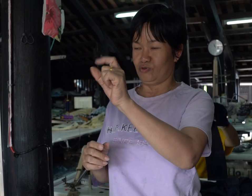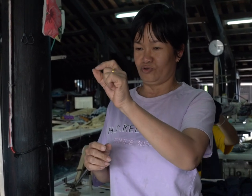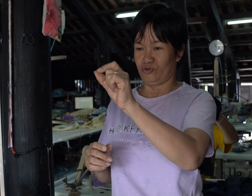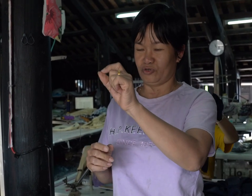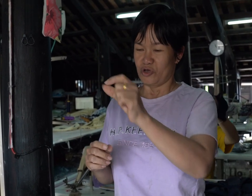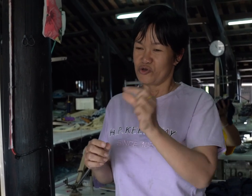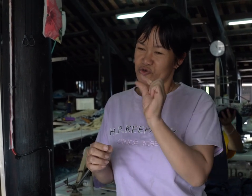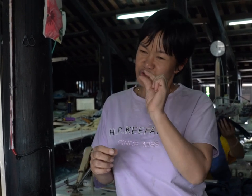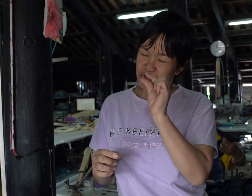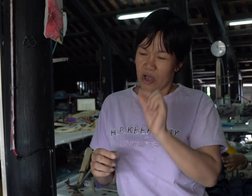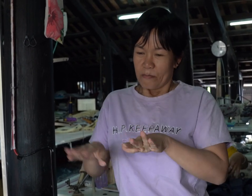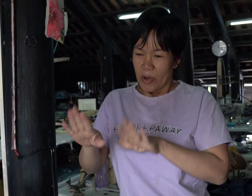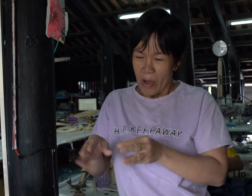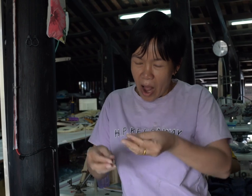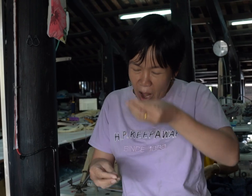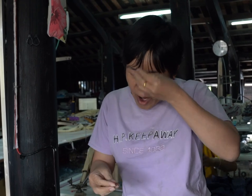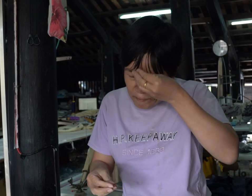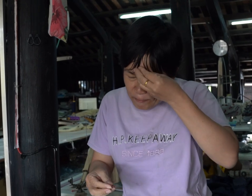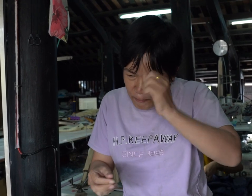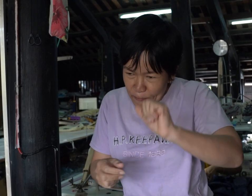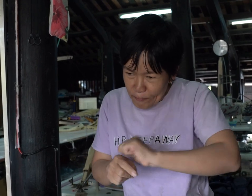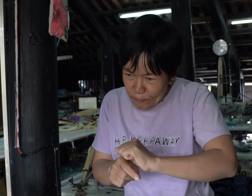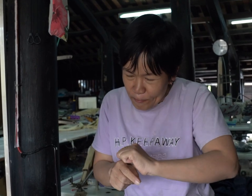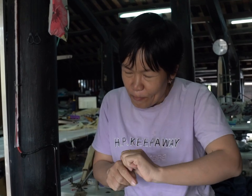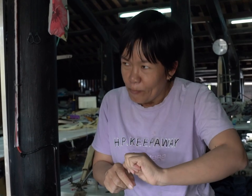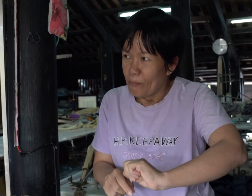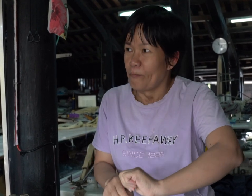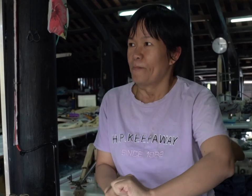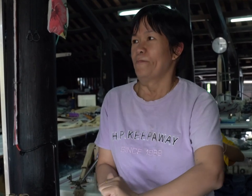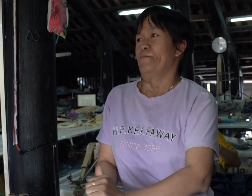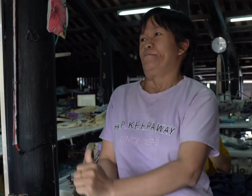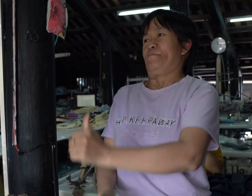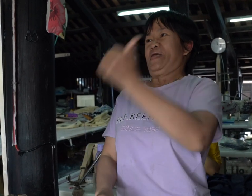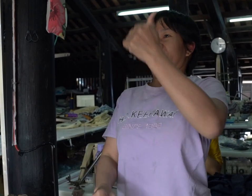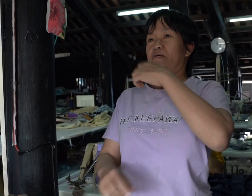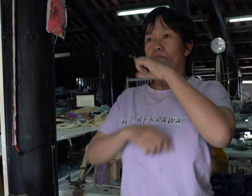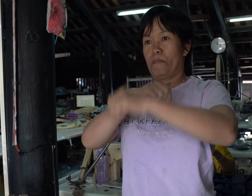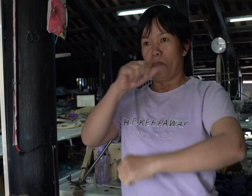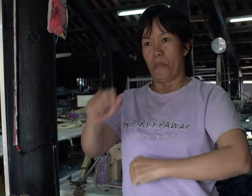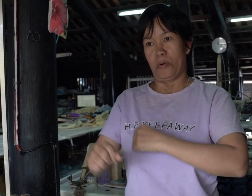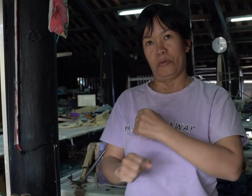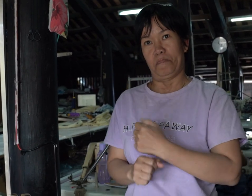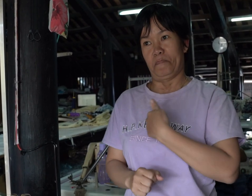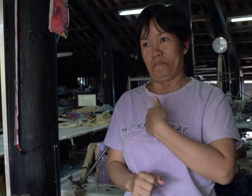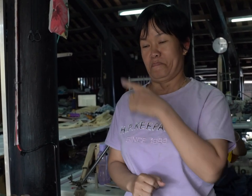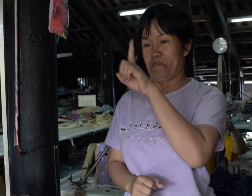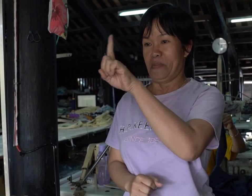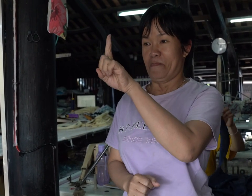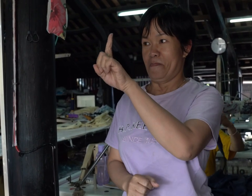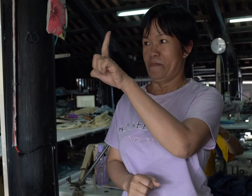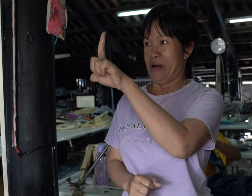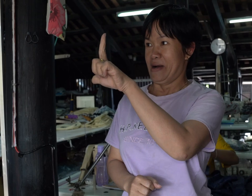There were 10 of us. We learned how to sew the fabrics. I have been working here for almost 17 years.